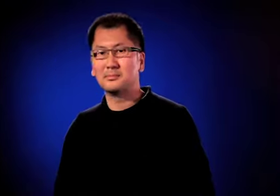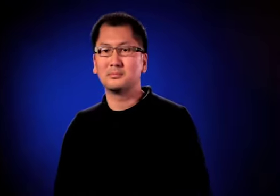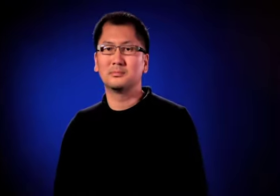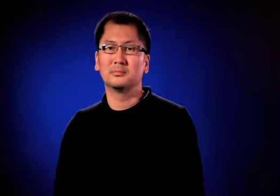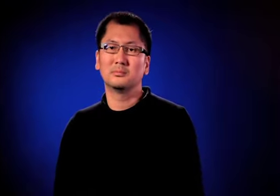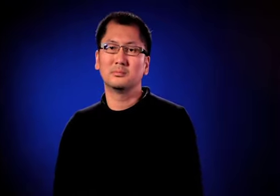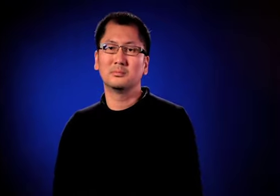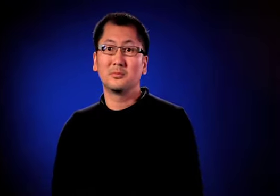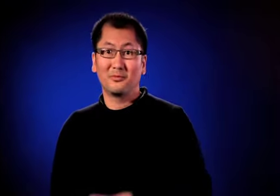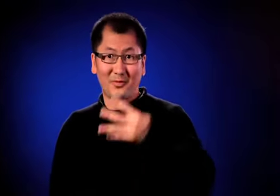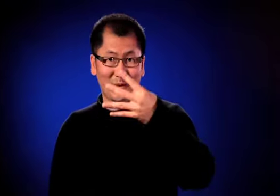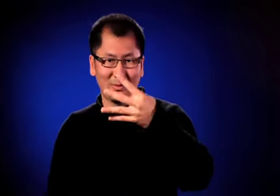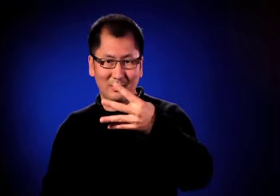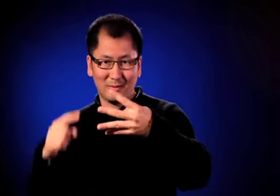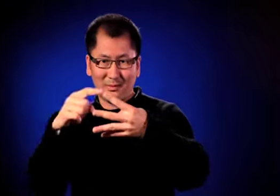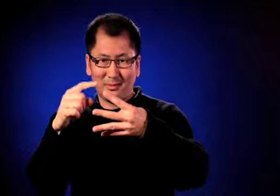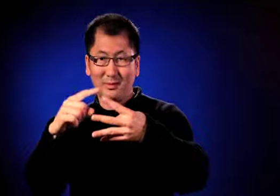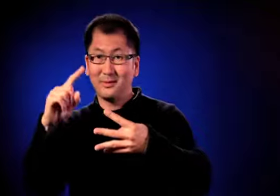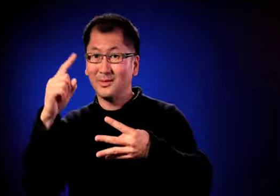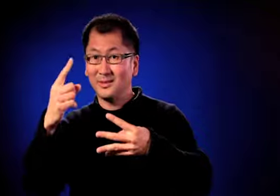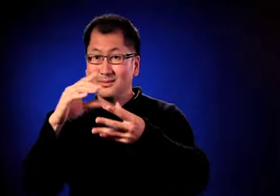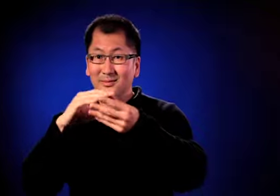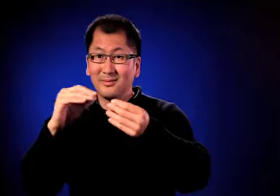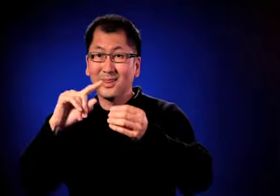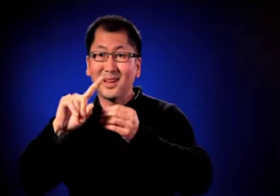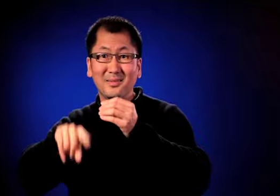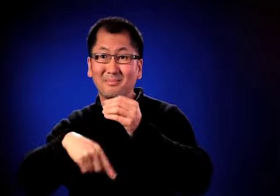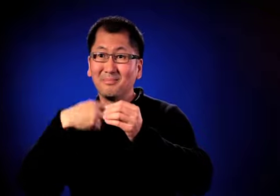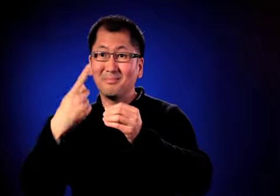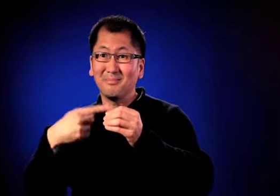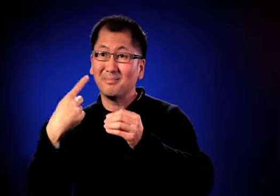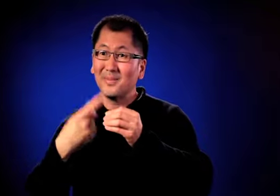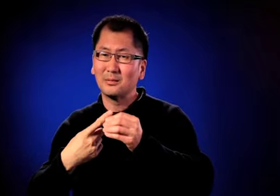and I want to relate them to you.